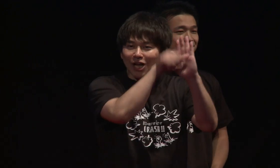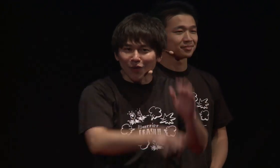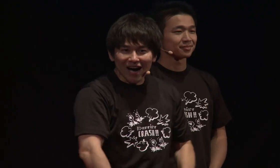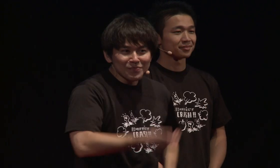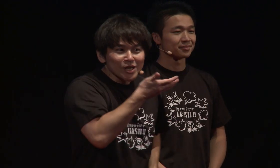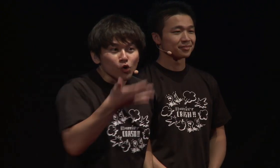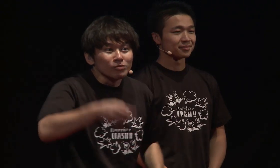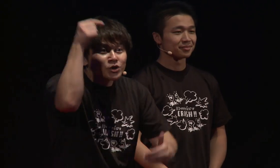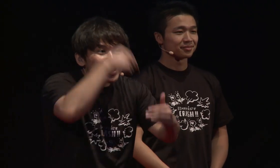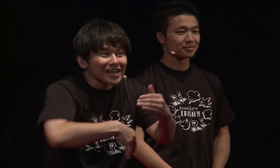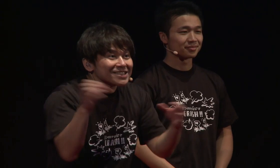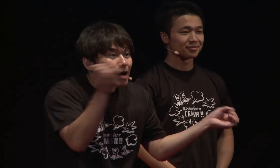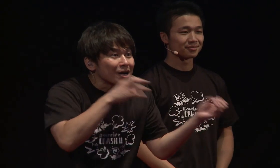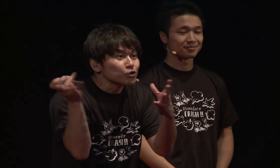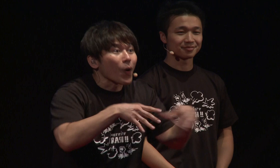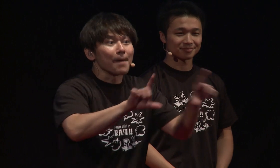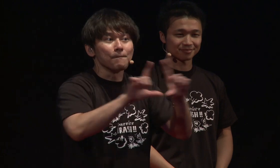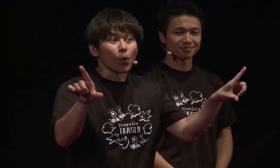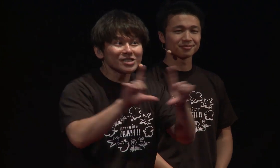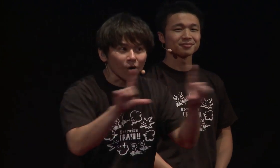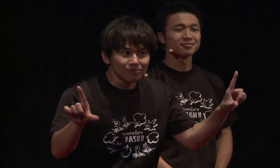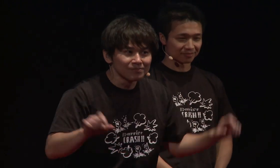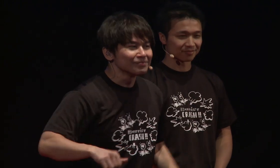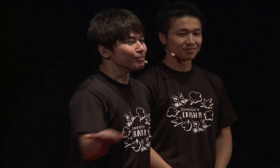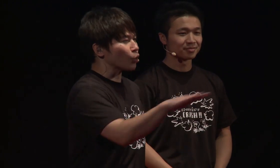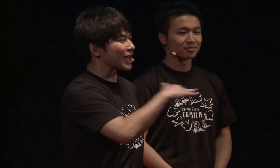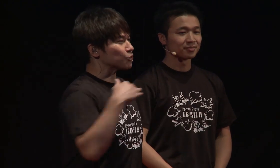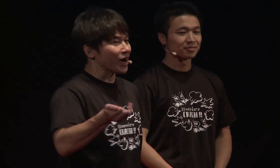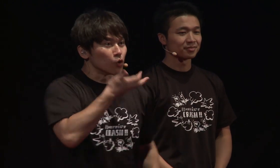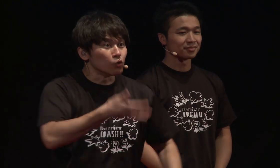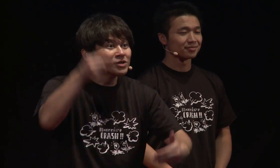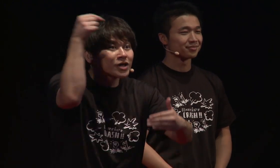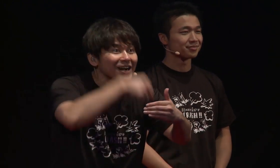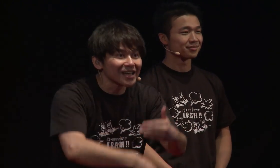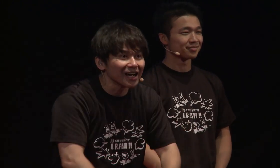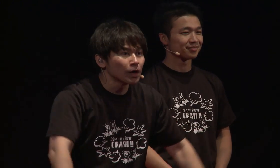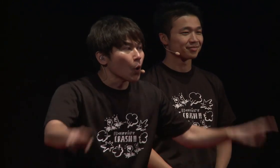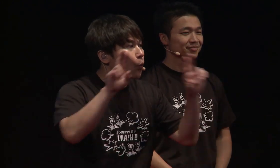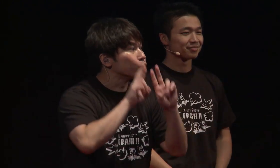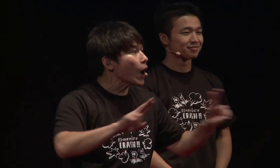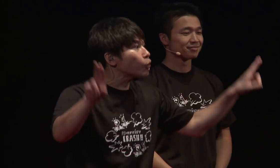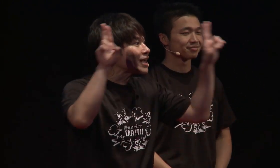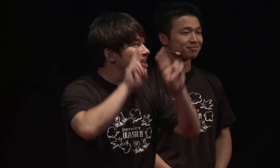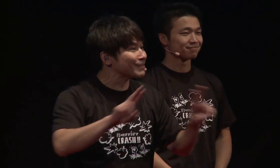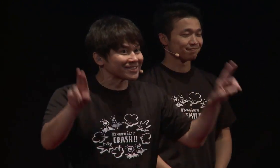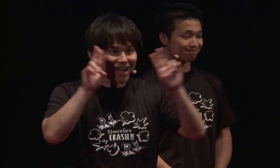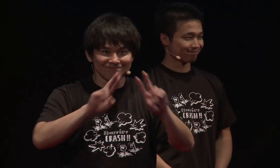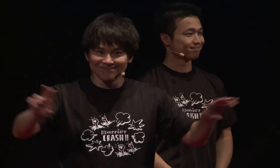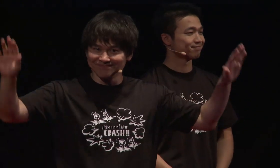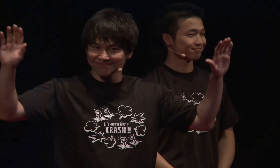When we were there, of course we spoke under the sea, but we even sang under the sea.